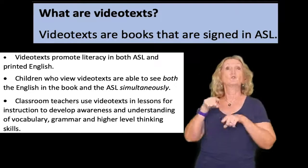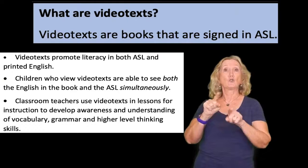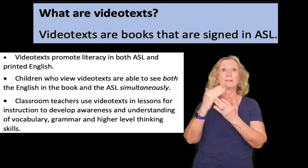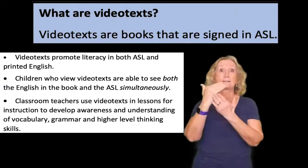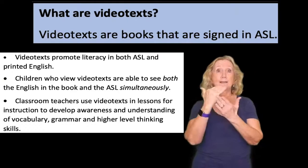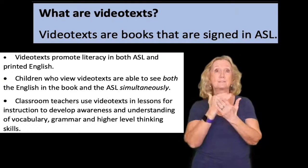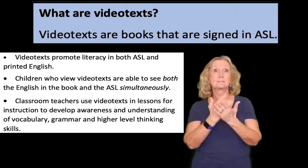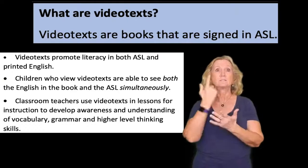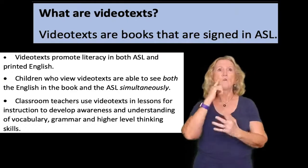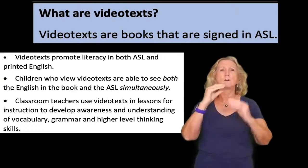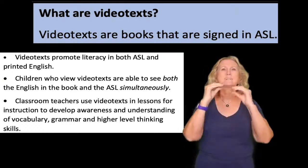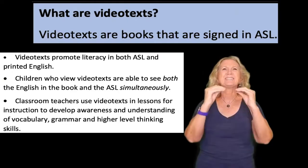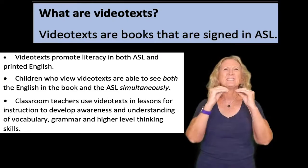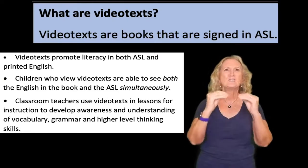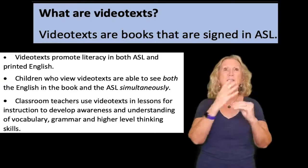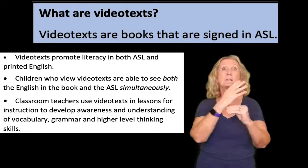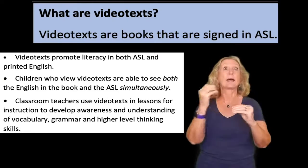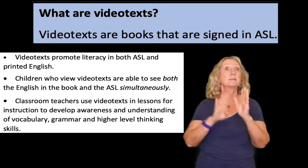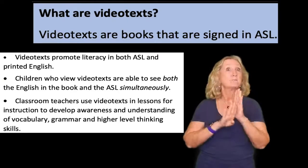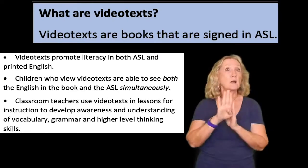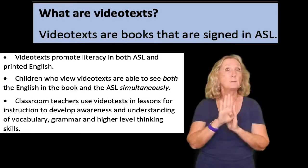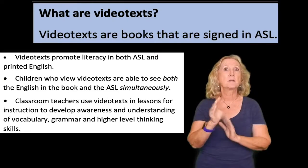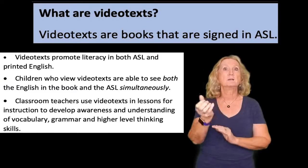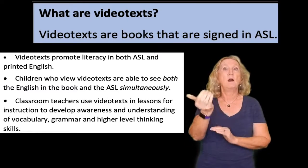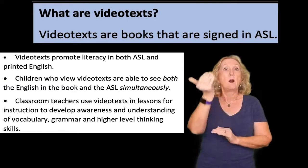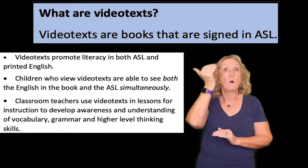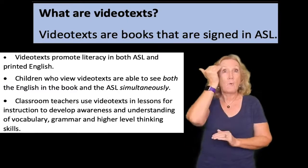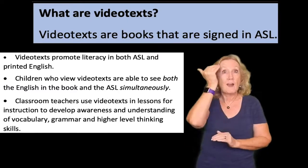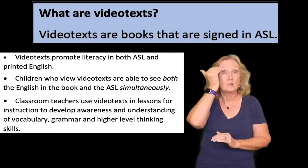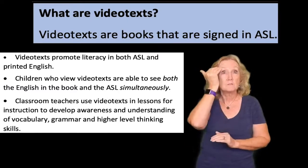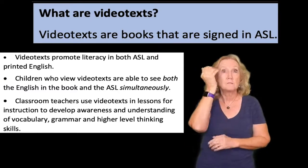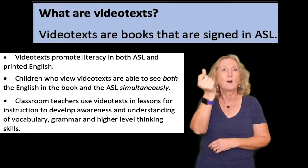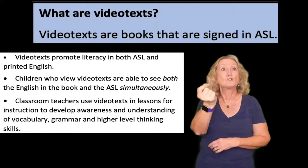lessons for instruction